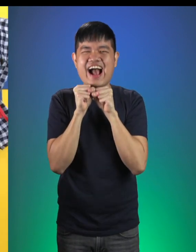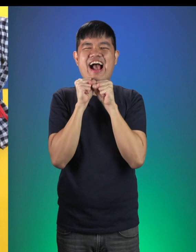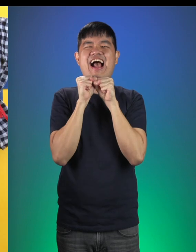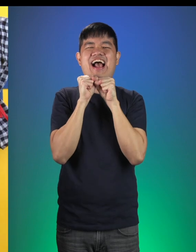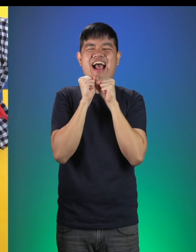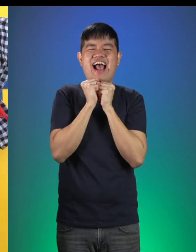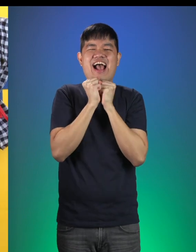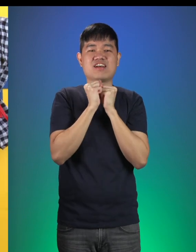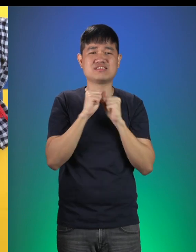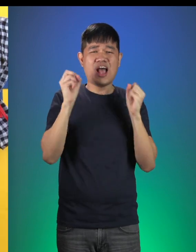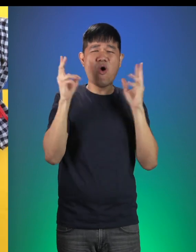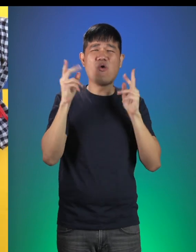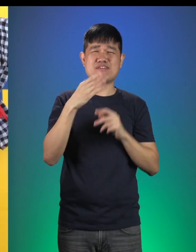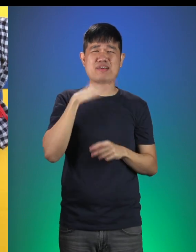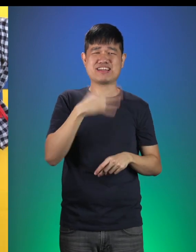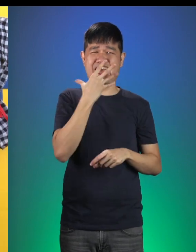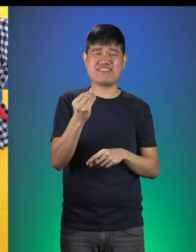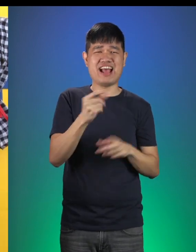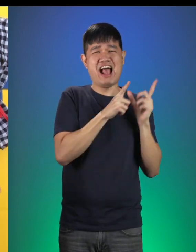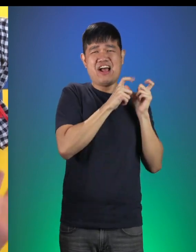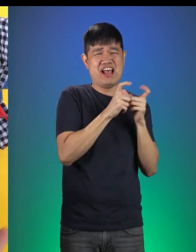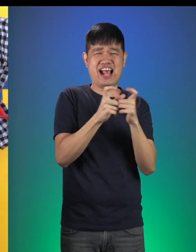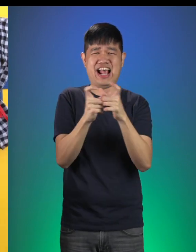Goldilocks: Oh no! It’s the Big Bad Wolf! Run!